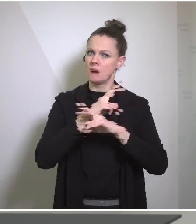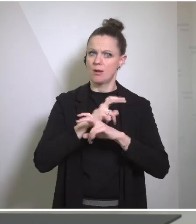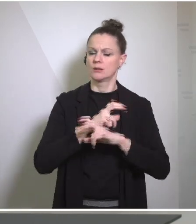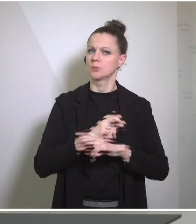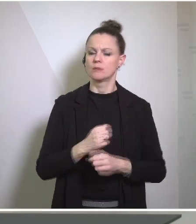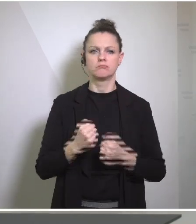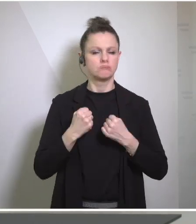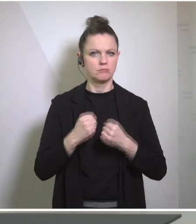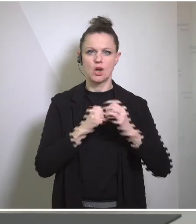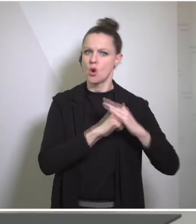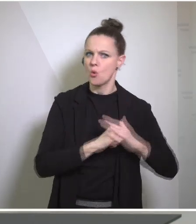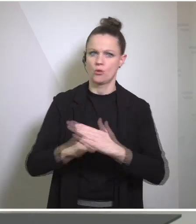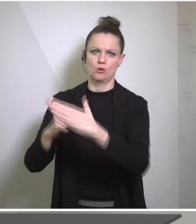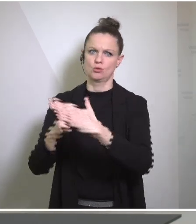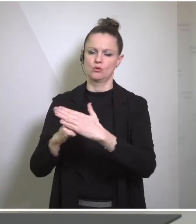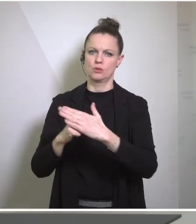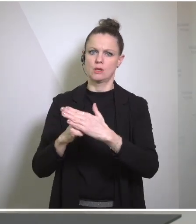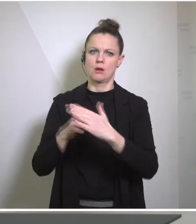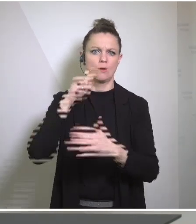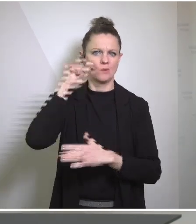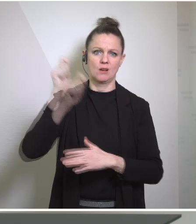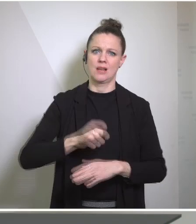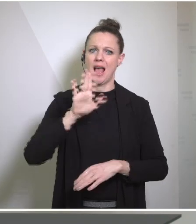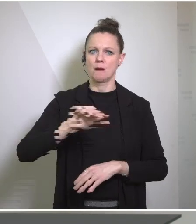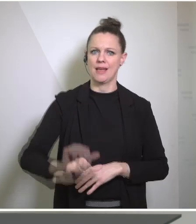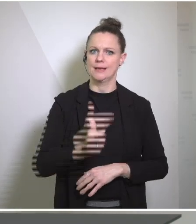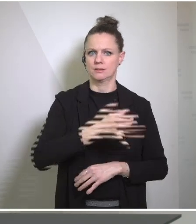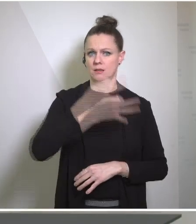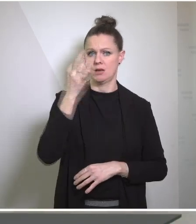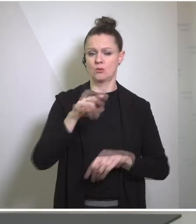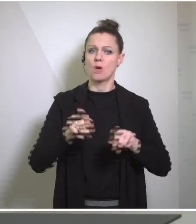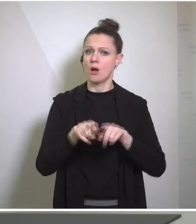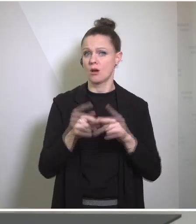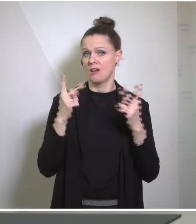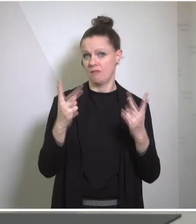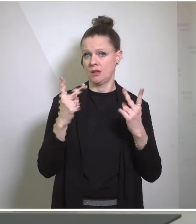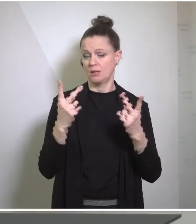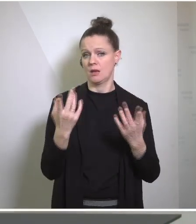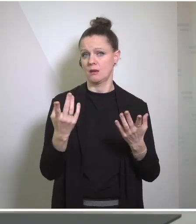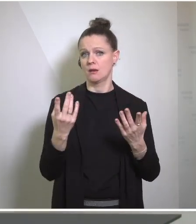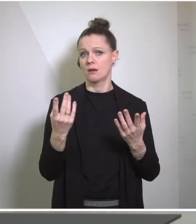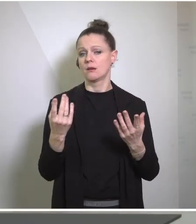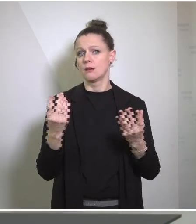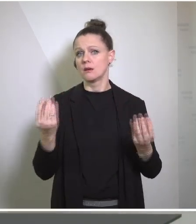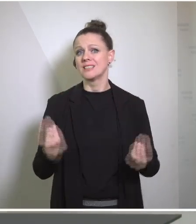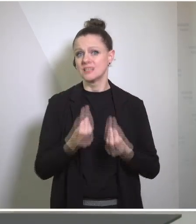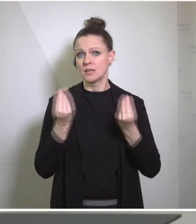supporter of Ukraine from day one and a key member of an alliance of more than 50 countries